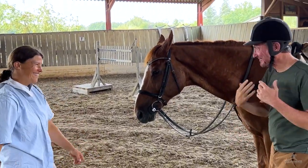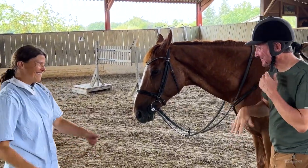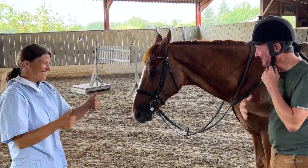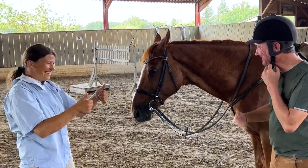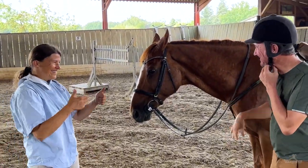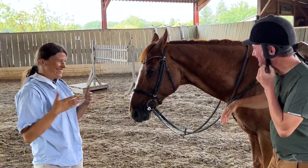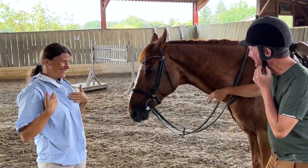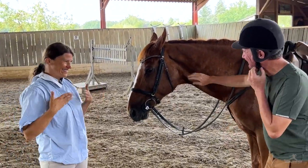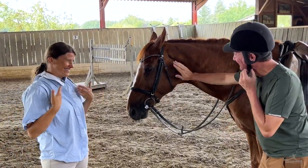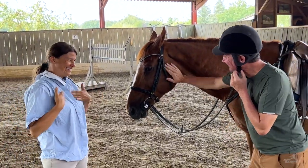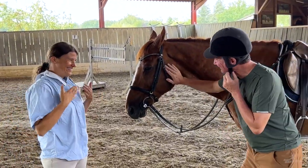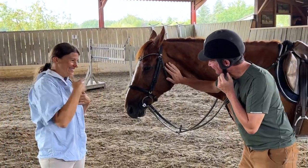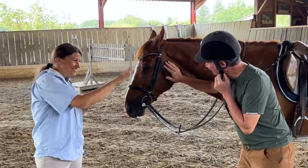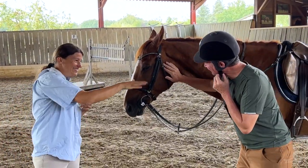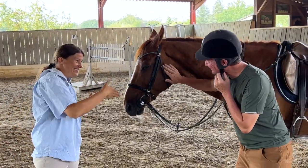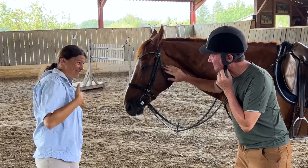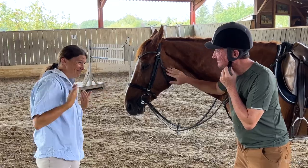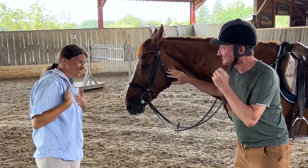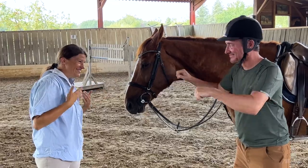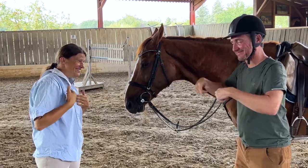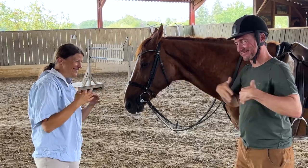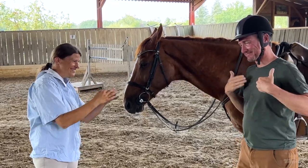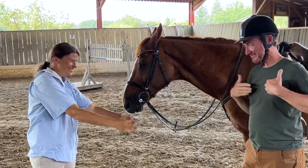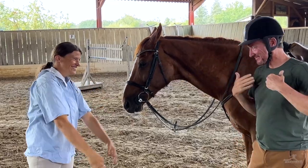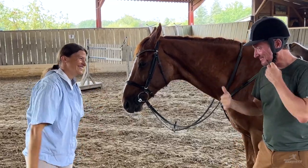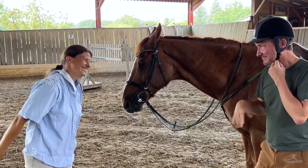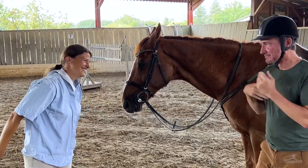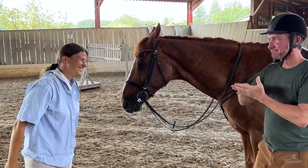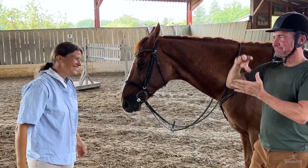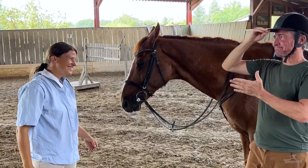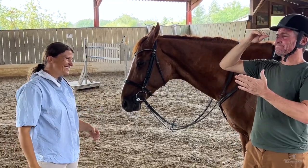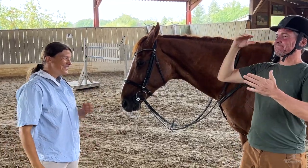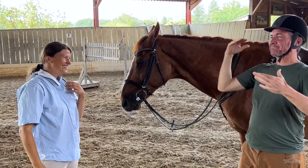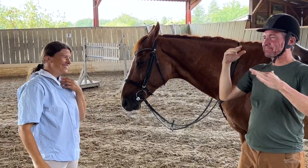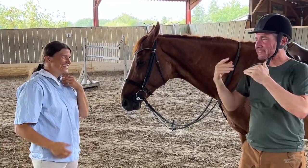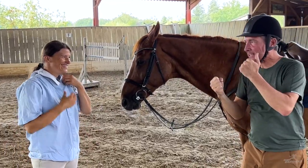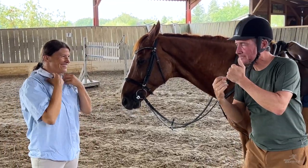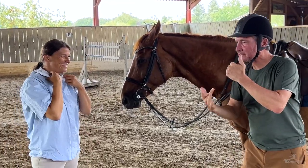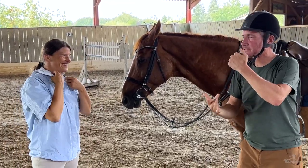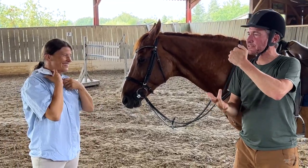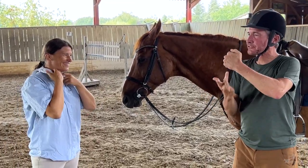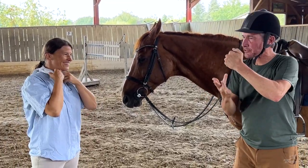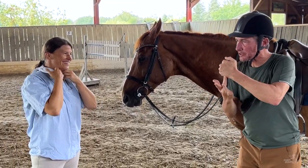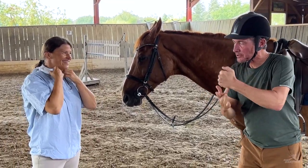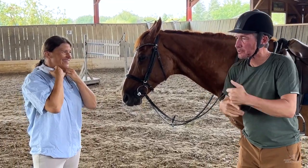Was this a happy experience? Oh yes, absolutely. I’ve learned so much about the technique,